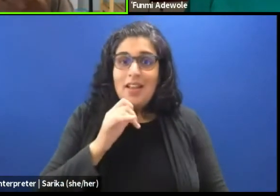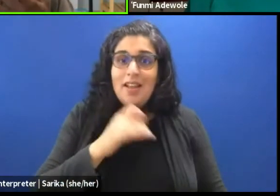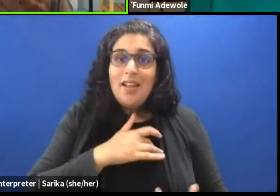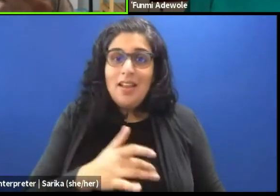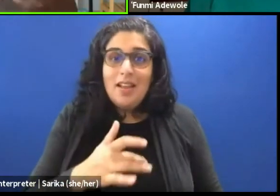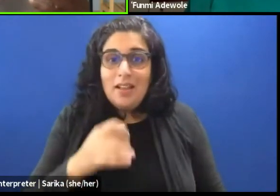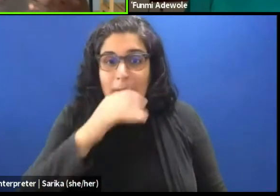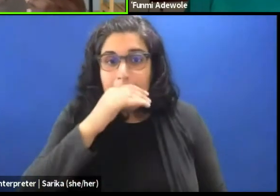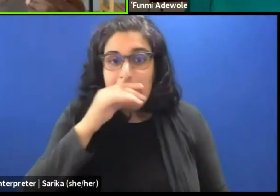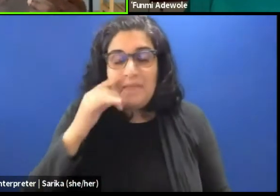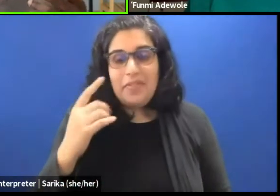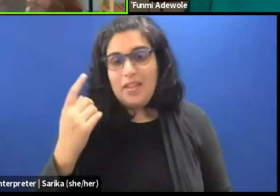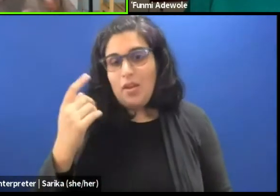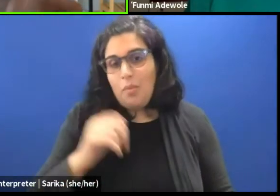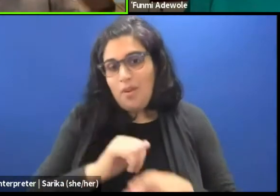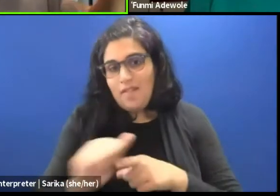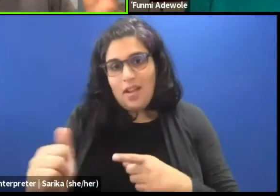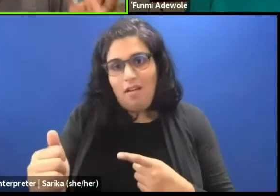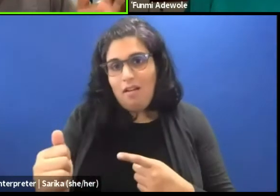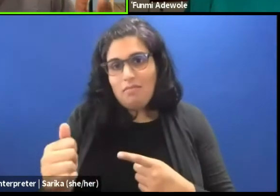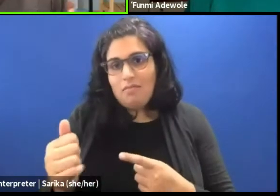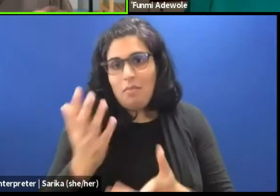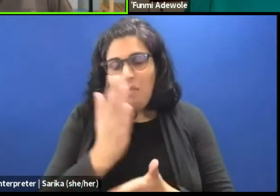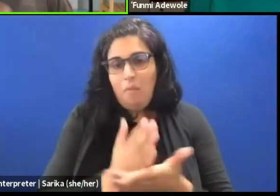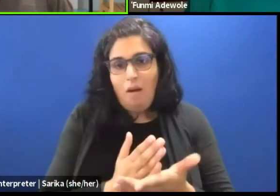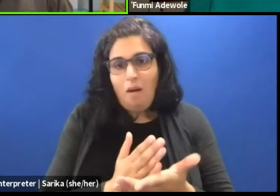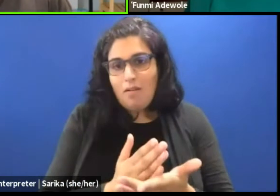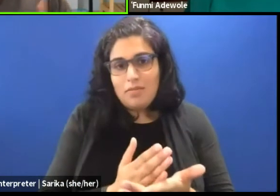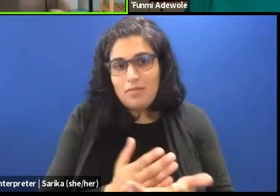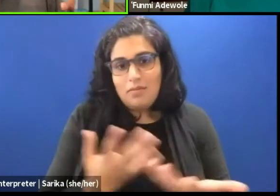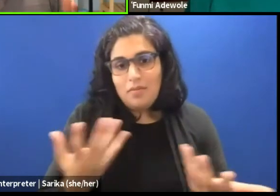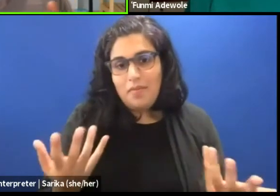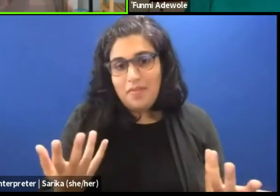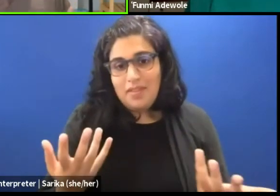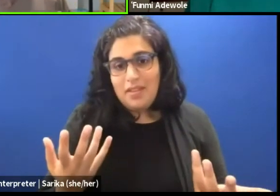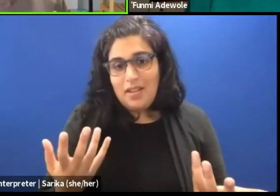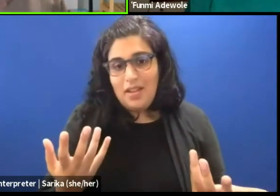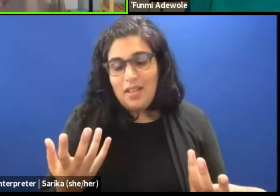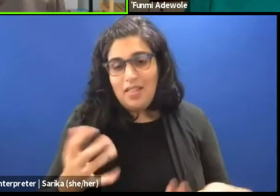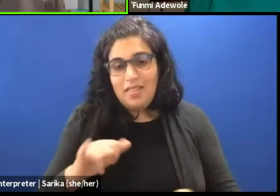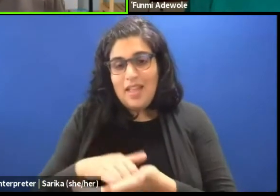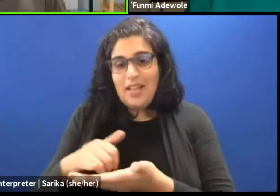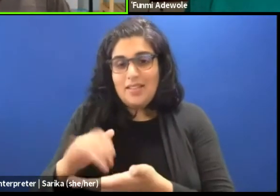you know, component, not at all. That is actually is what brought me to start thinking about,